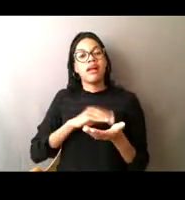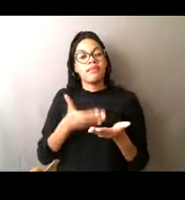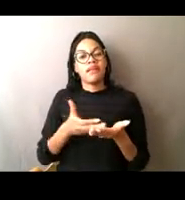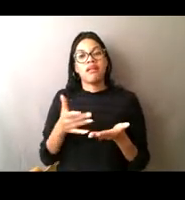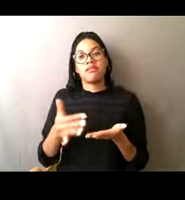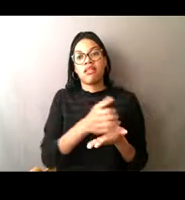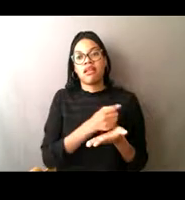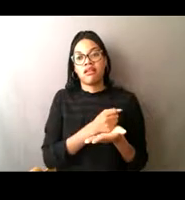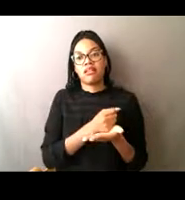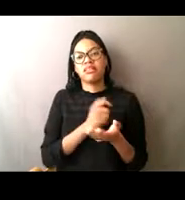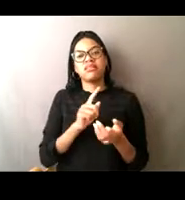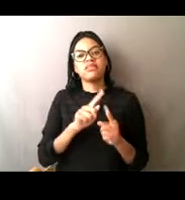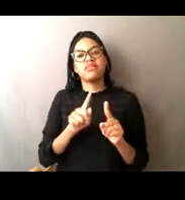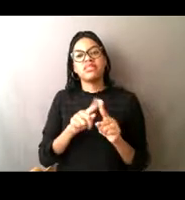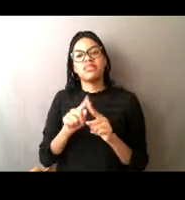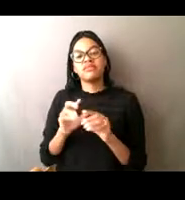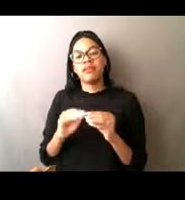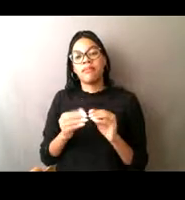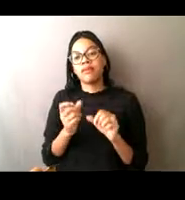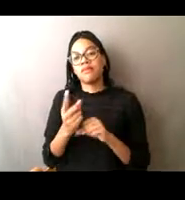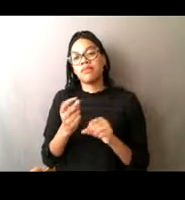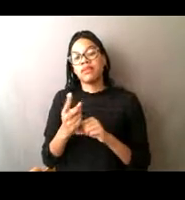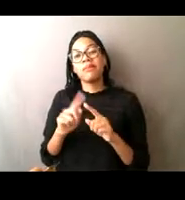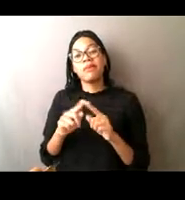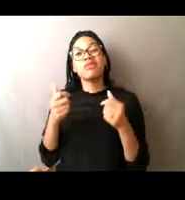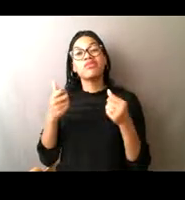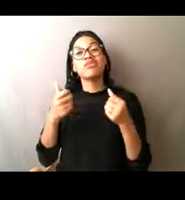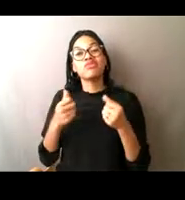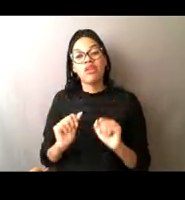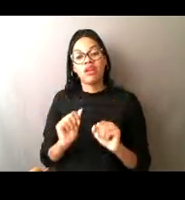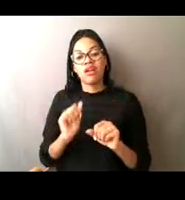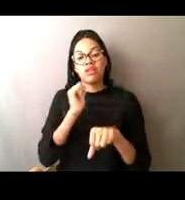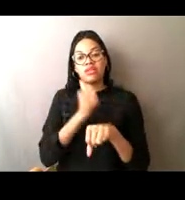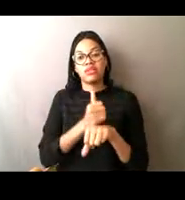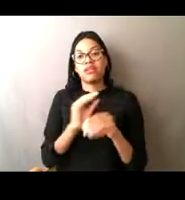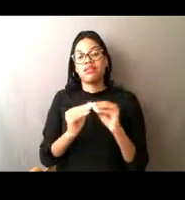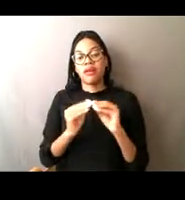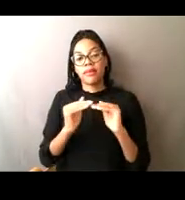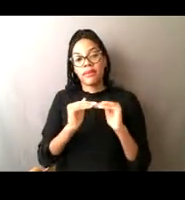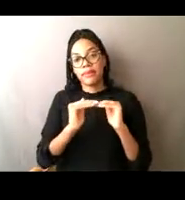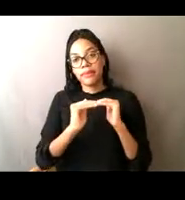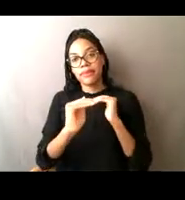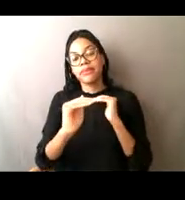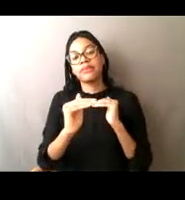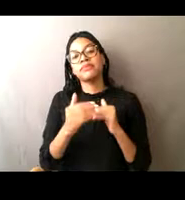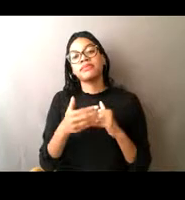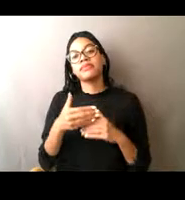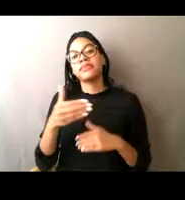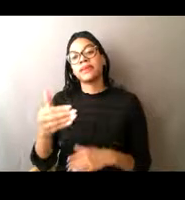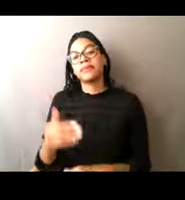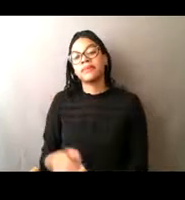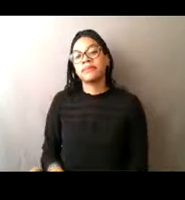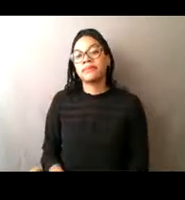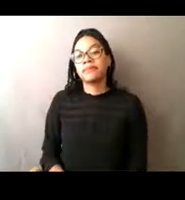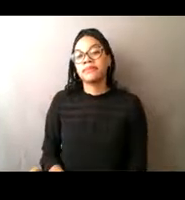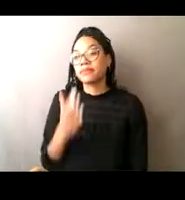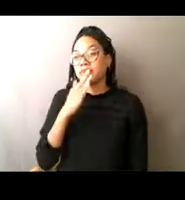in a way that is most sustainable over time. Excellent question. [Lisa] Great, well, I know